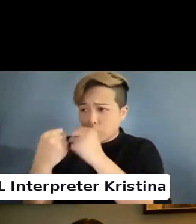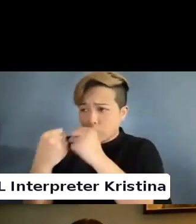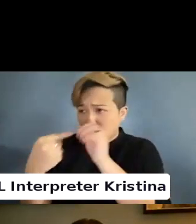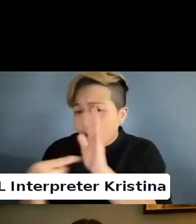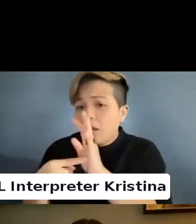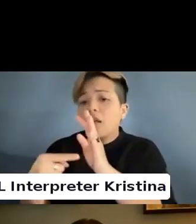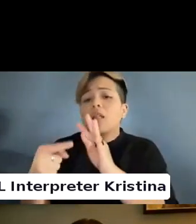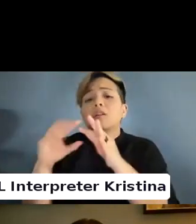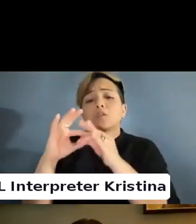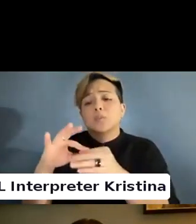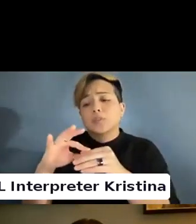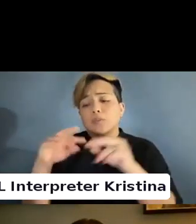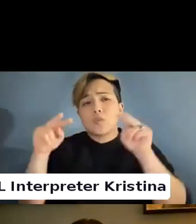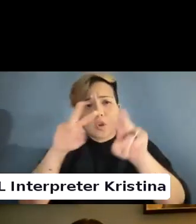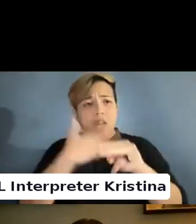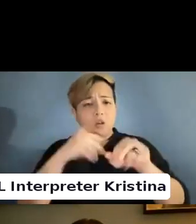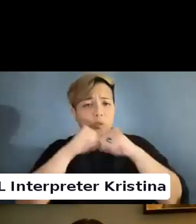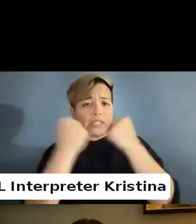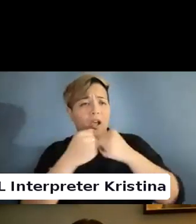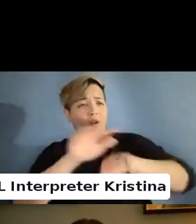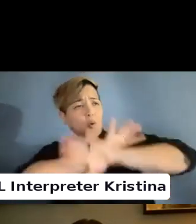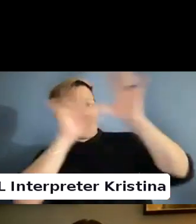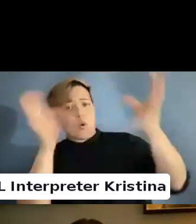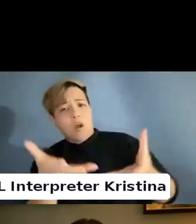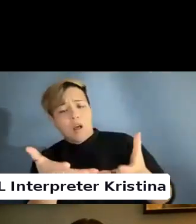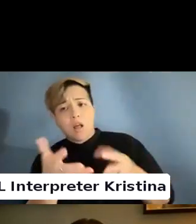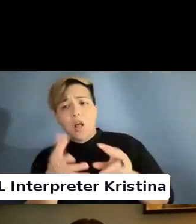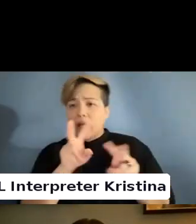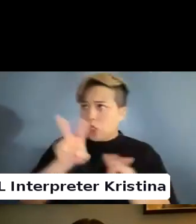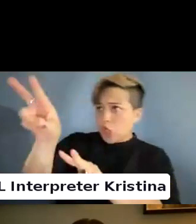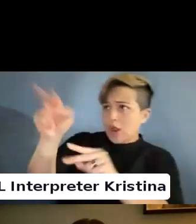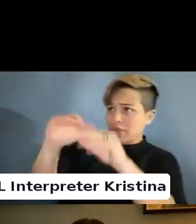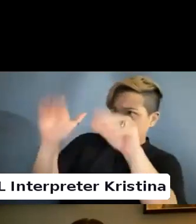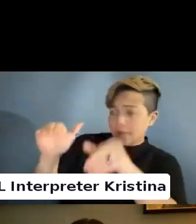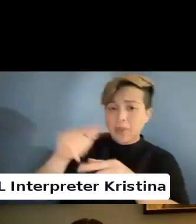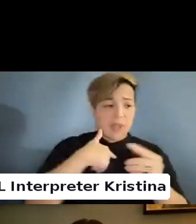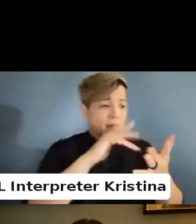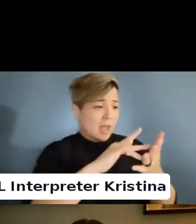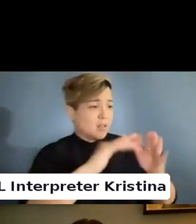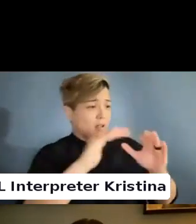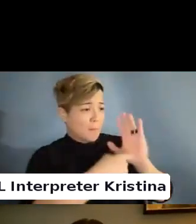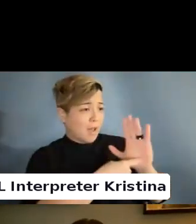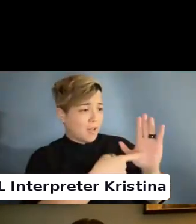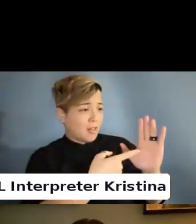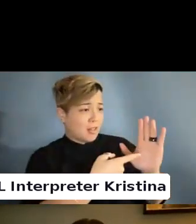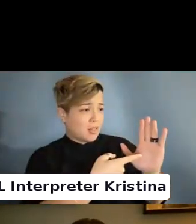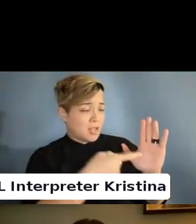of looking at society overall and looking at the systems. There is the medical model which is.